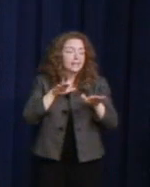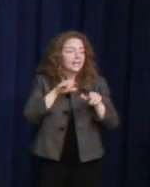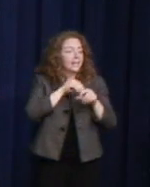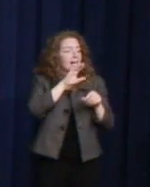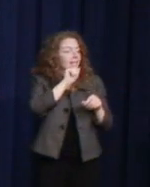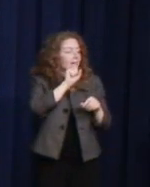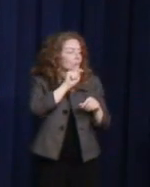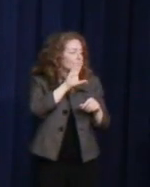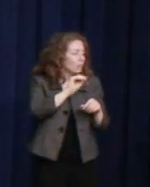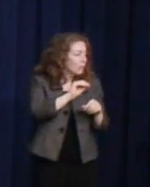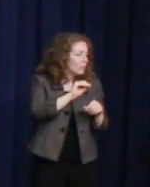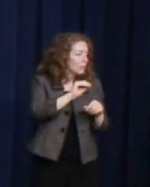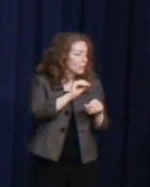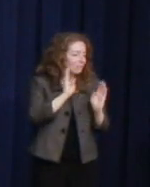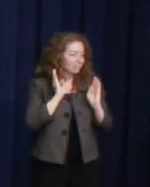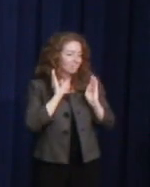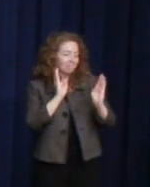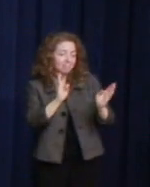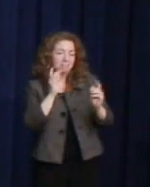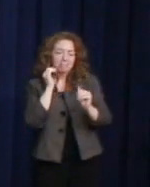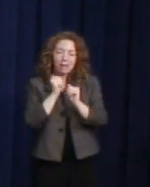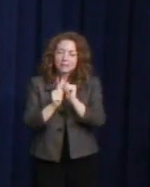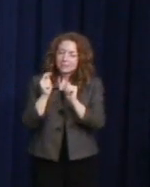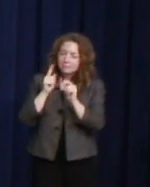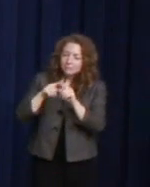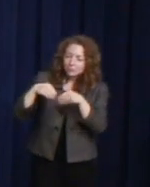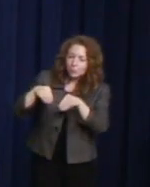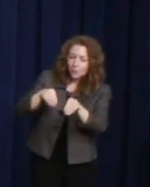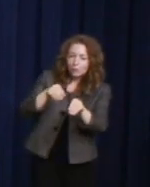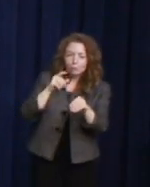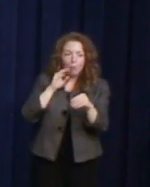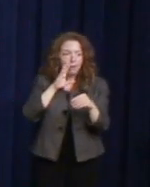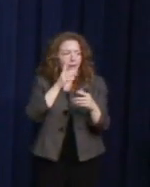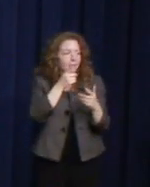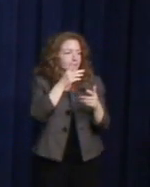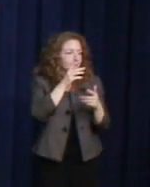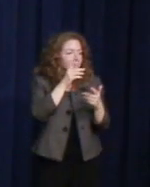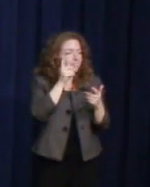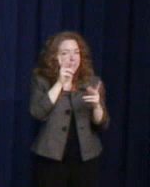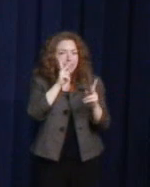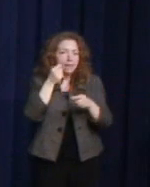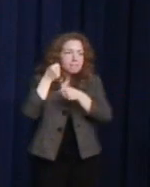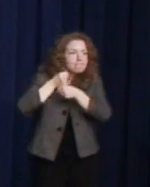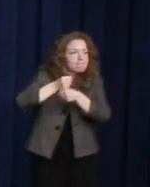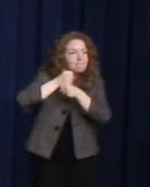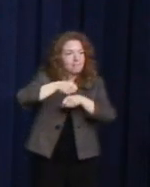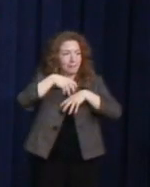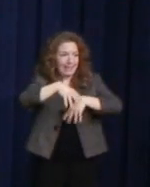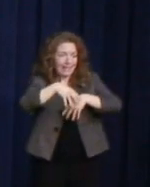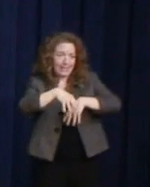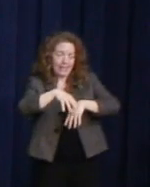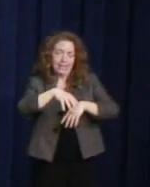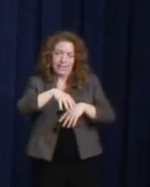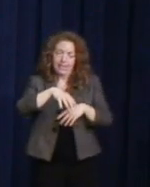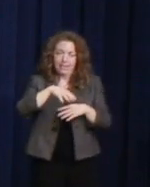Picket lines, wherever it was. With Harvey, it was something -- we always remembered what he said when he was sworn in.